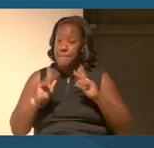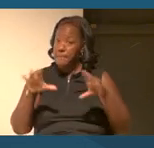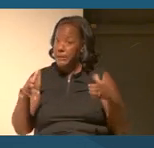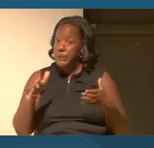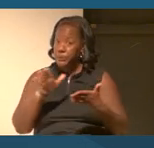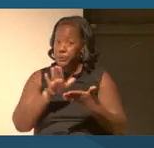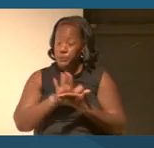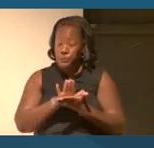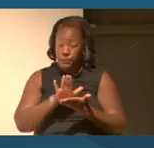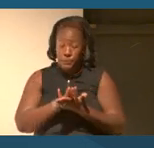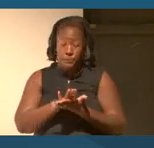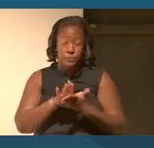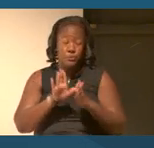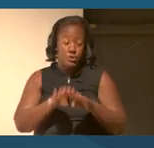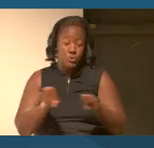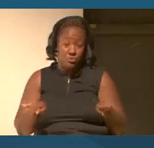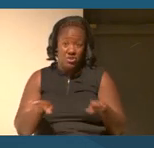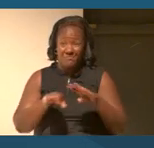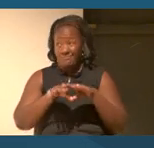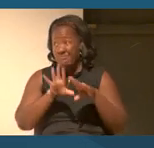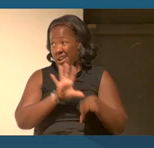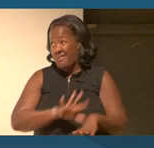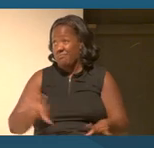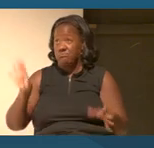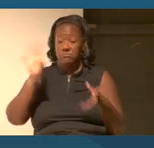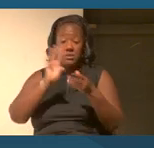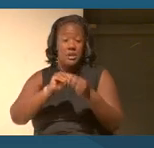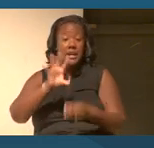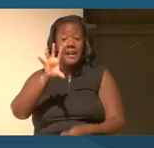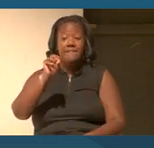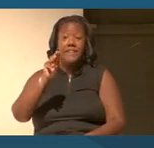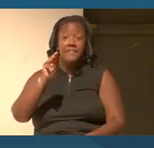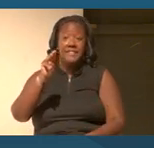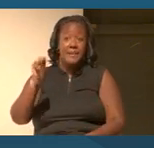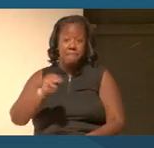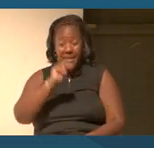the US, 50 million of them are students of color.